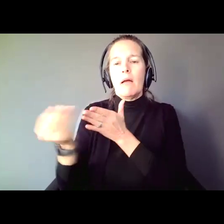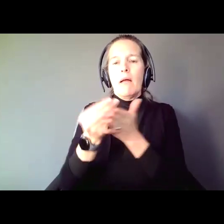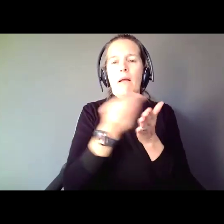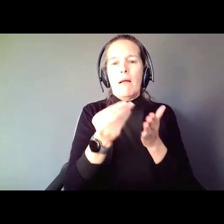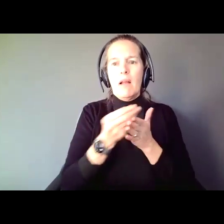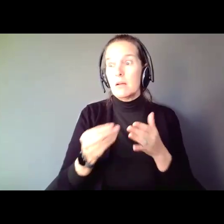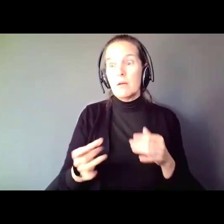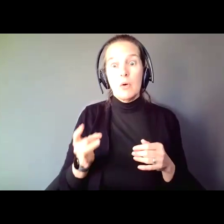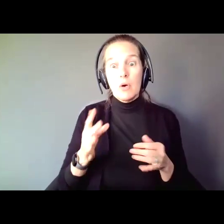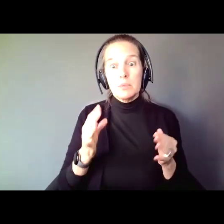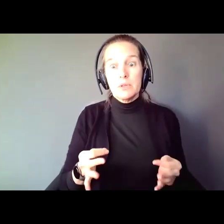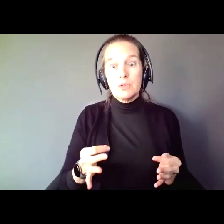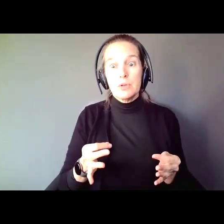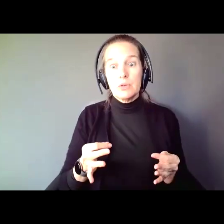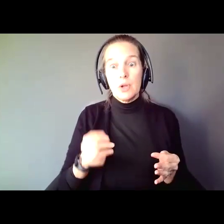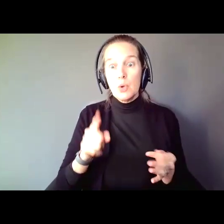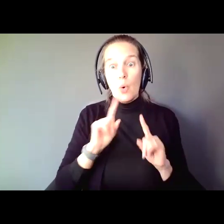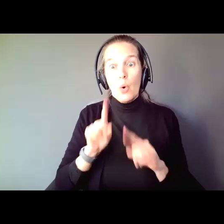things you shouldn't have signed, ordered things you shouldn't have ordered and bought things you